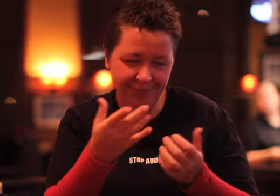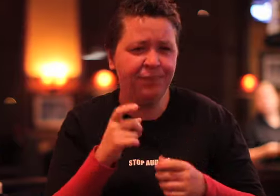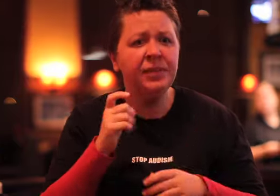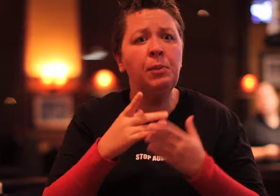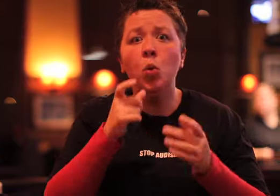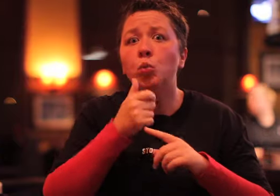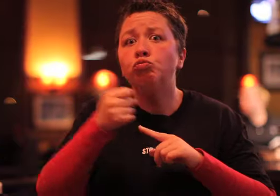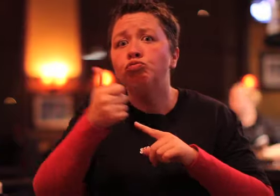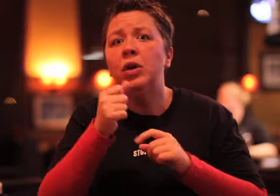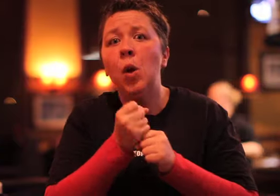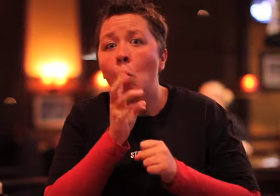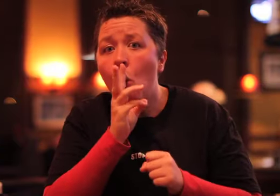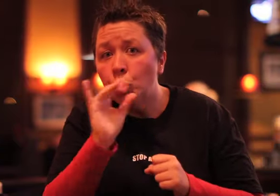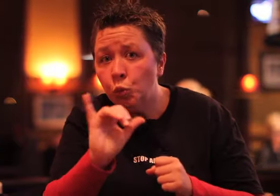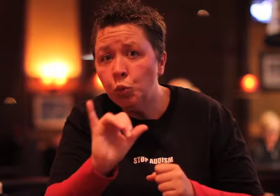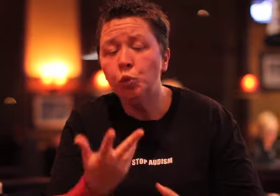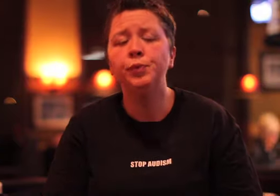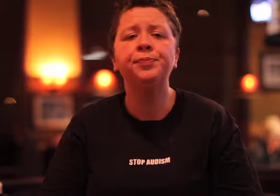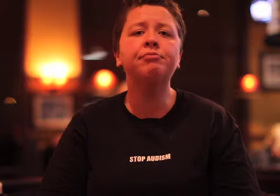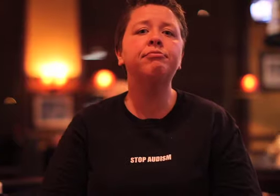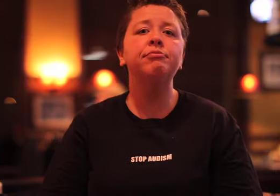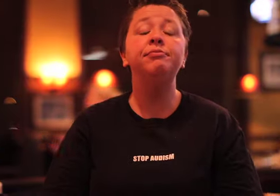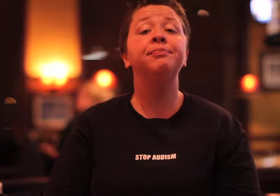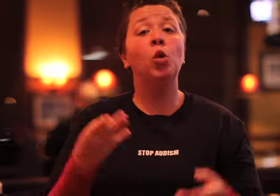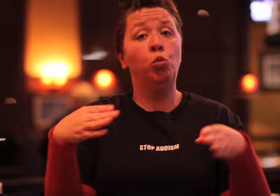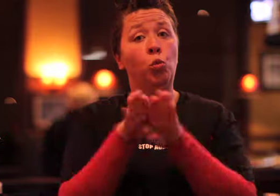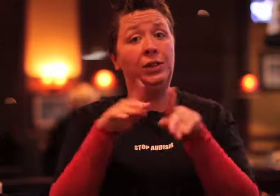we also need volunteers to make water runs.